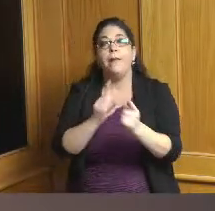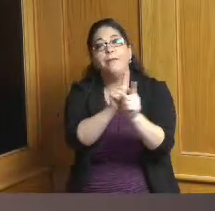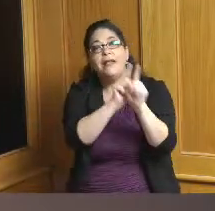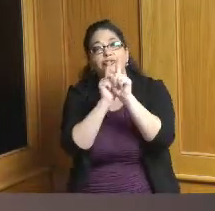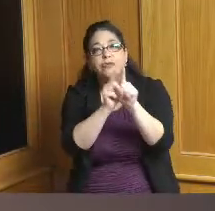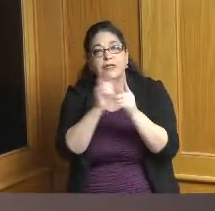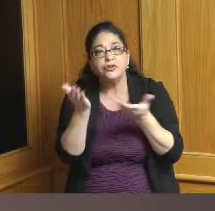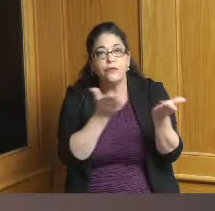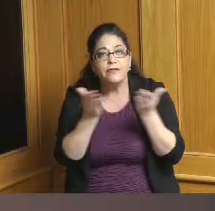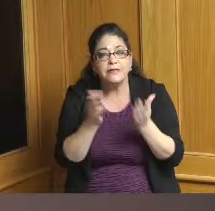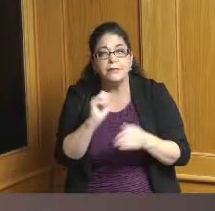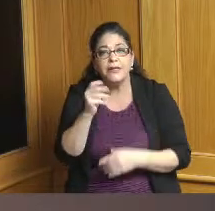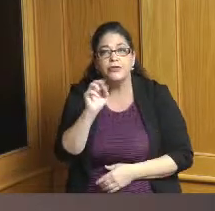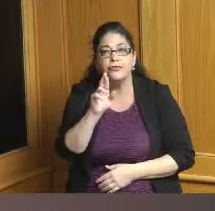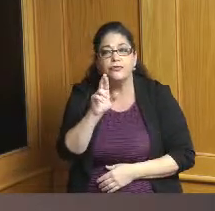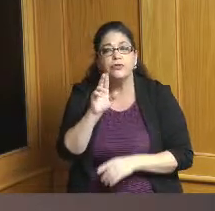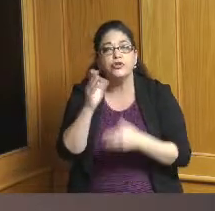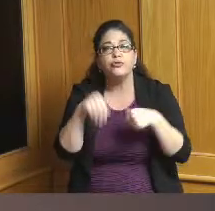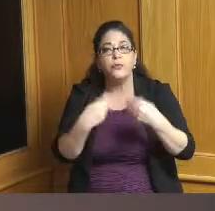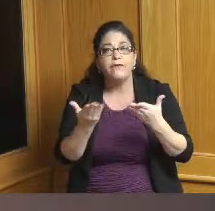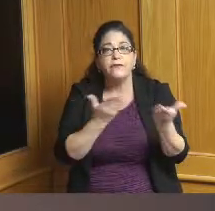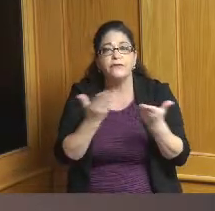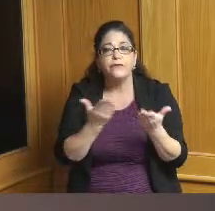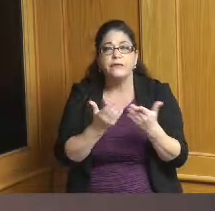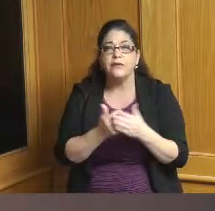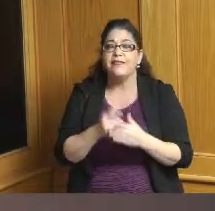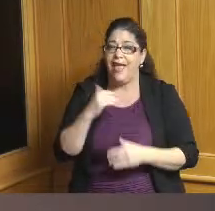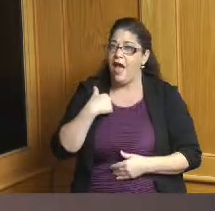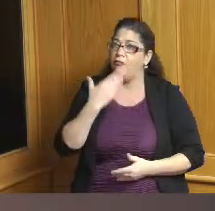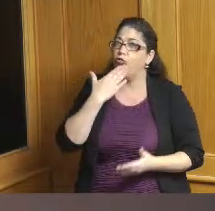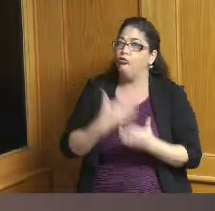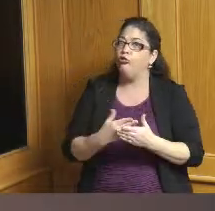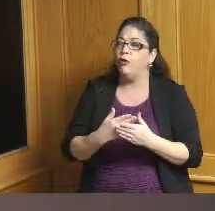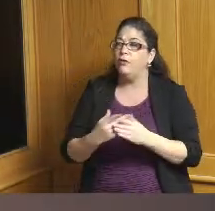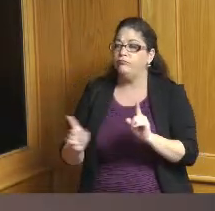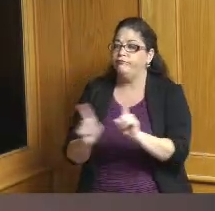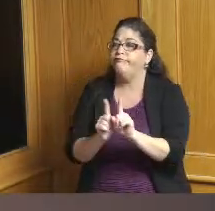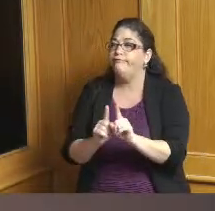the company actually has a very successful apprentice program that targeted college-age